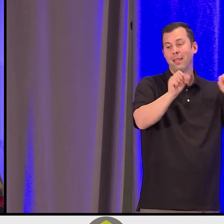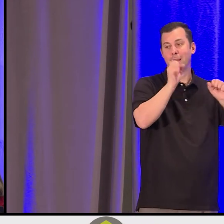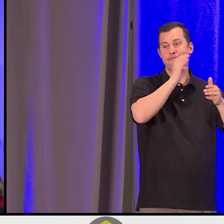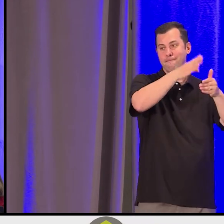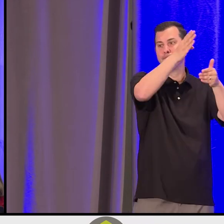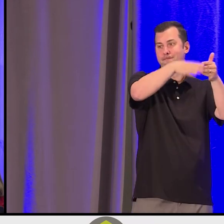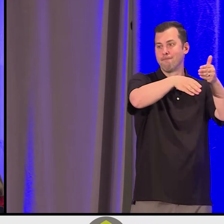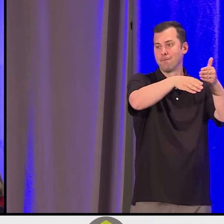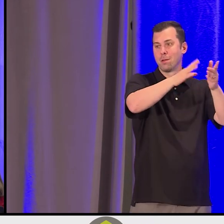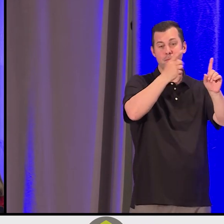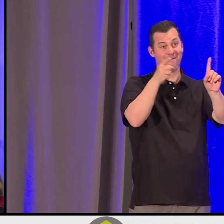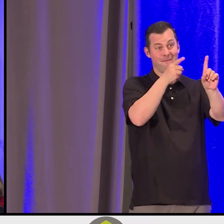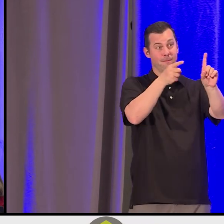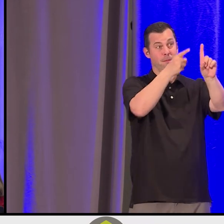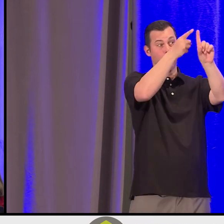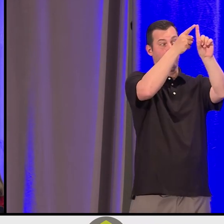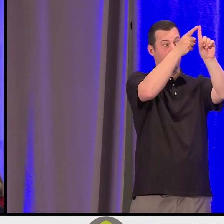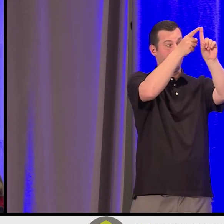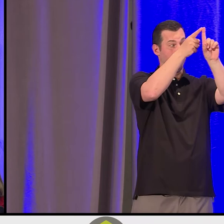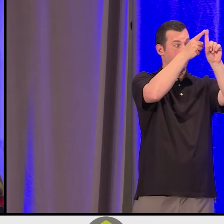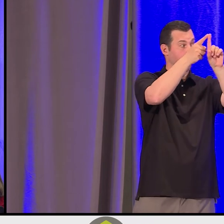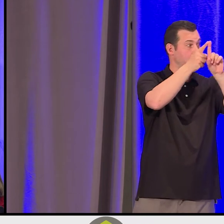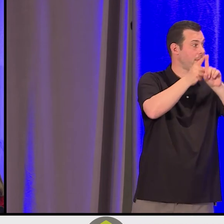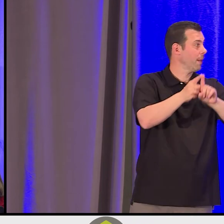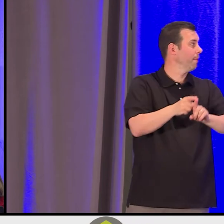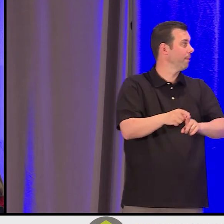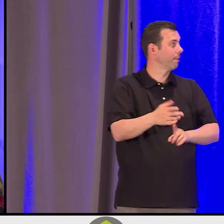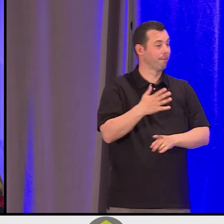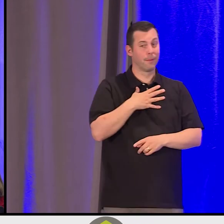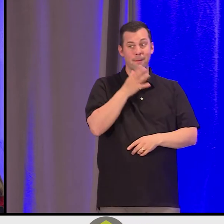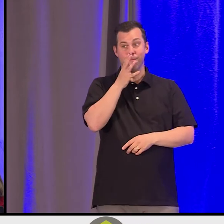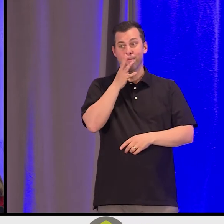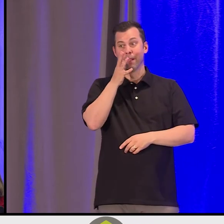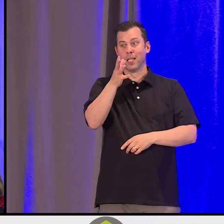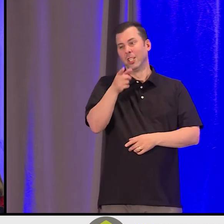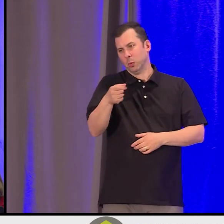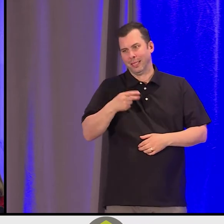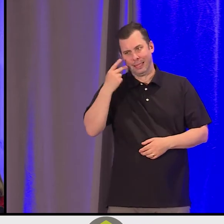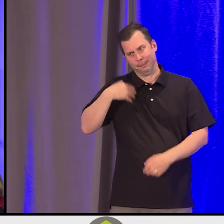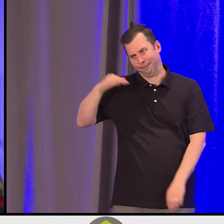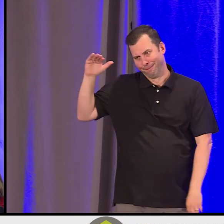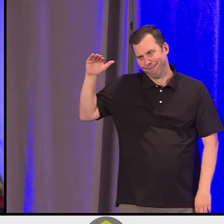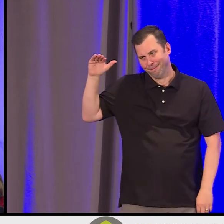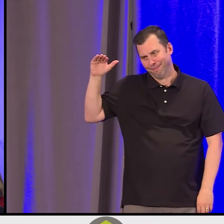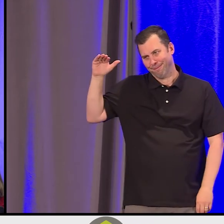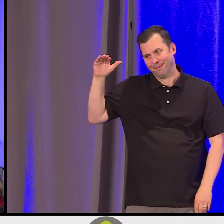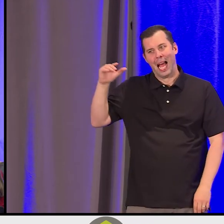She put her hands -- she put her hands, and she was -- like, I'm -- you can see how tall I am. I don't have to say my height.